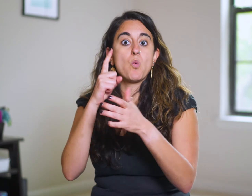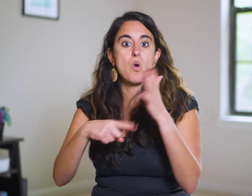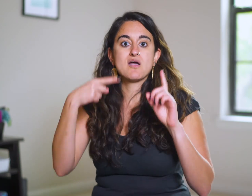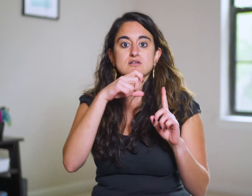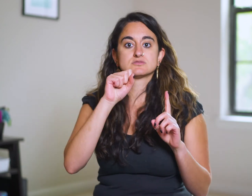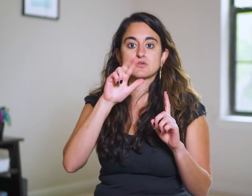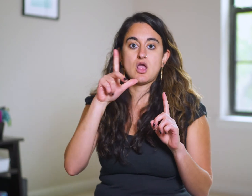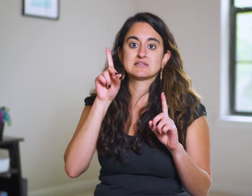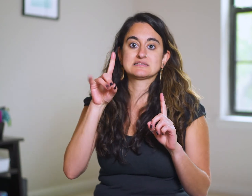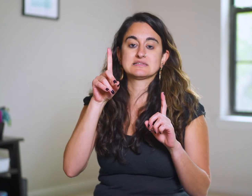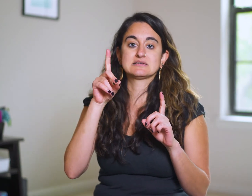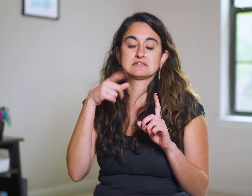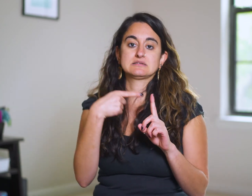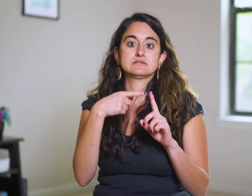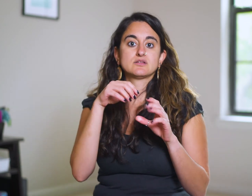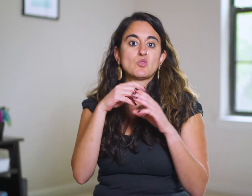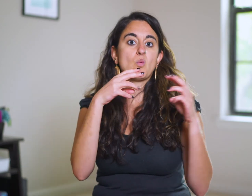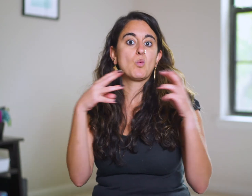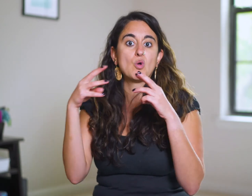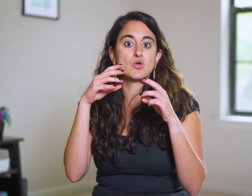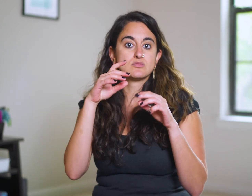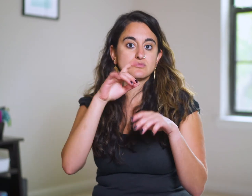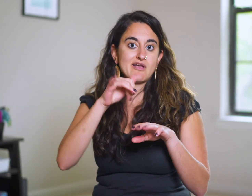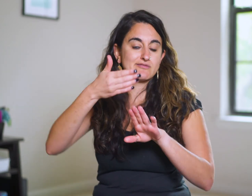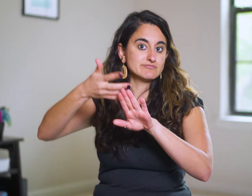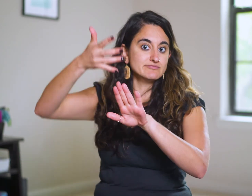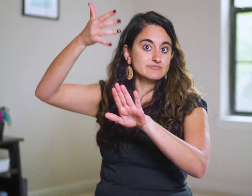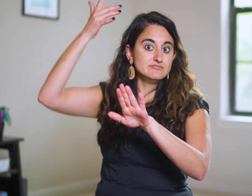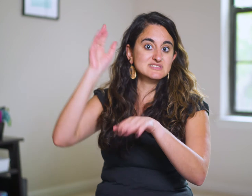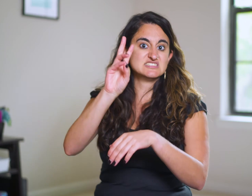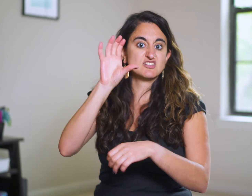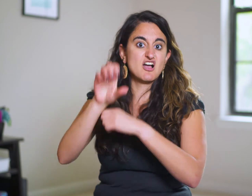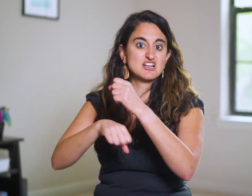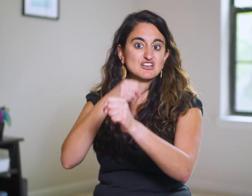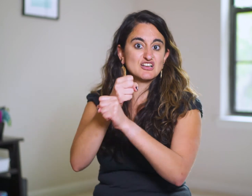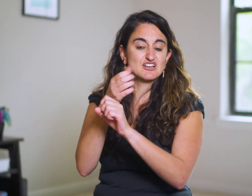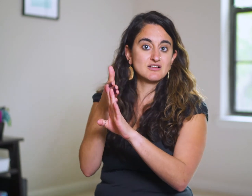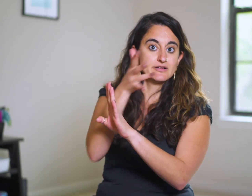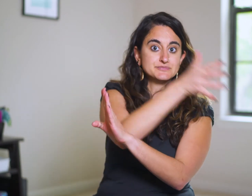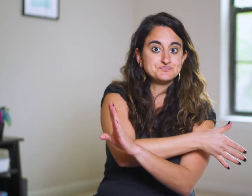what Saul had gotten wrong in the war of their fathers 600 years ago,